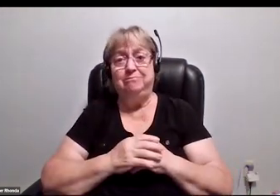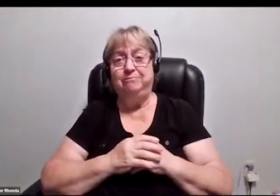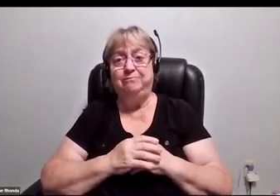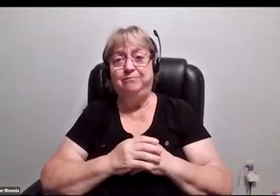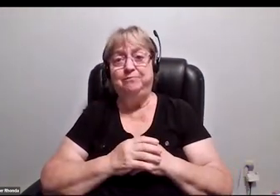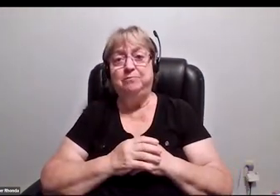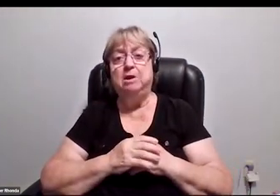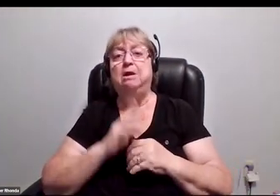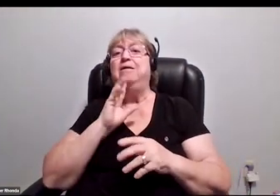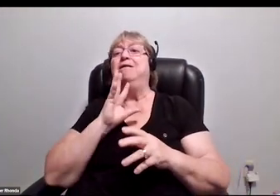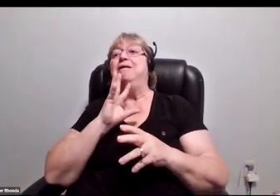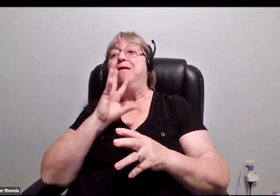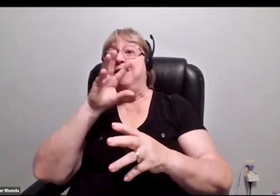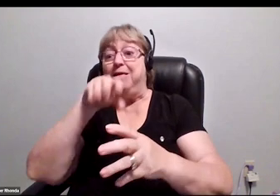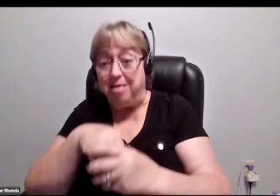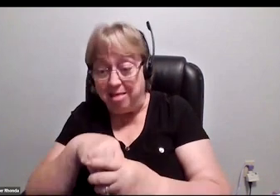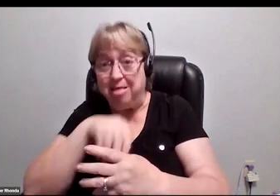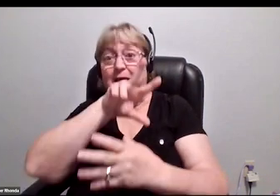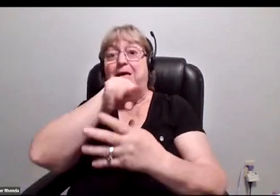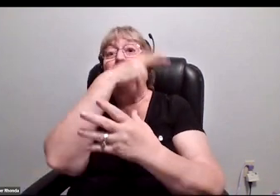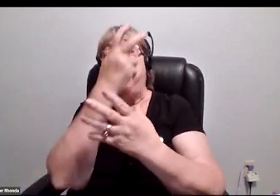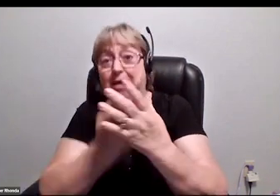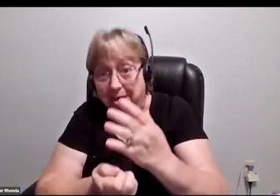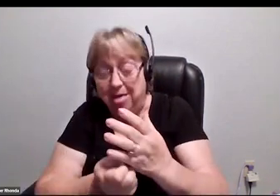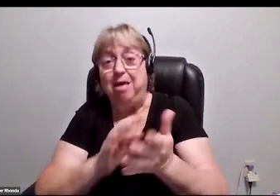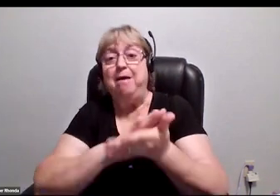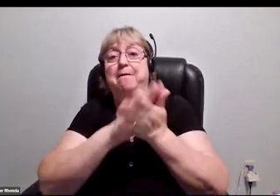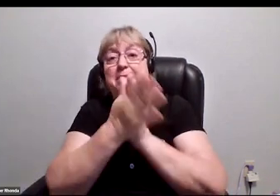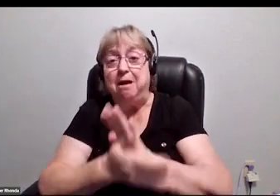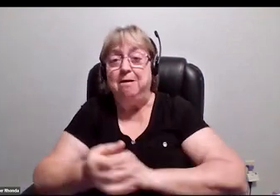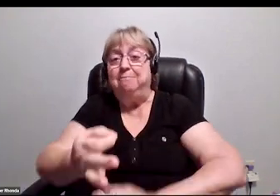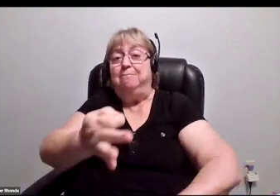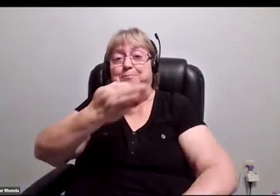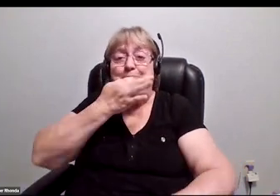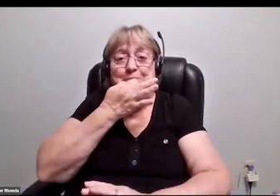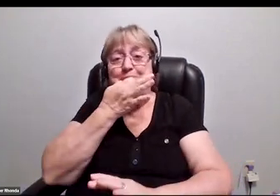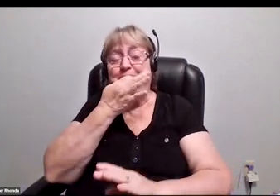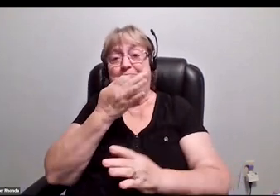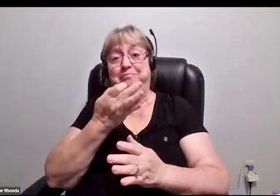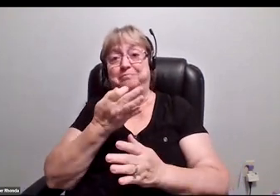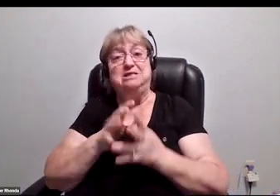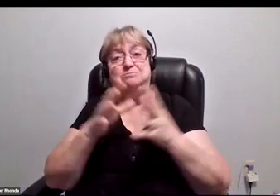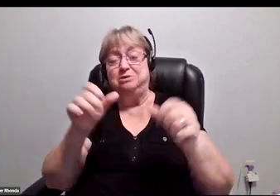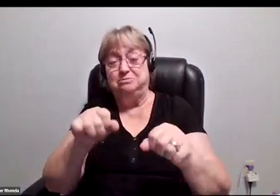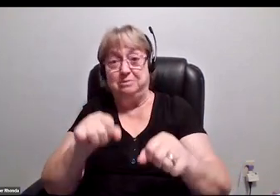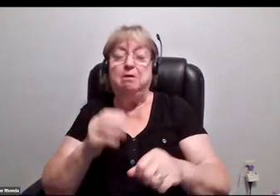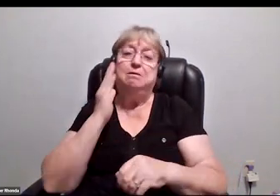Lean all the way in and get all the way good. Get as good as you can. I know that's probably going to require